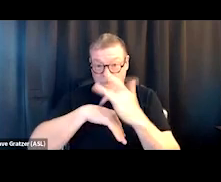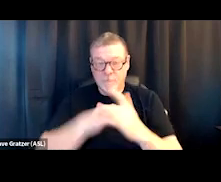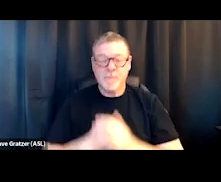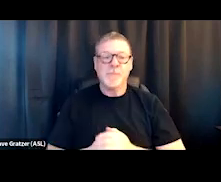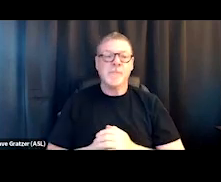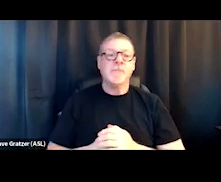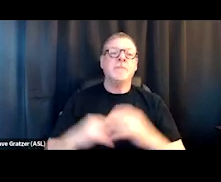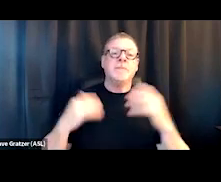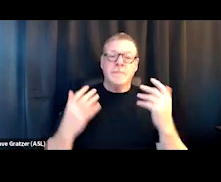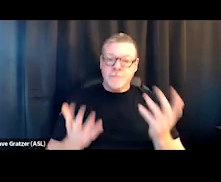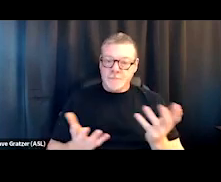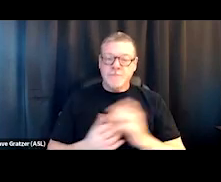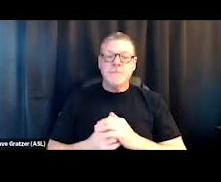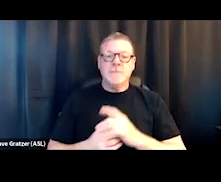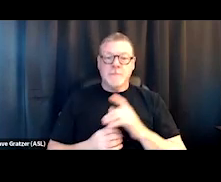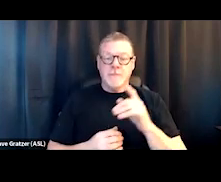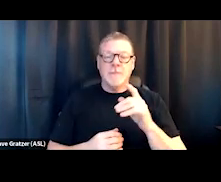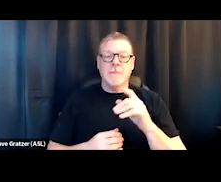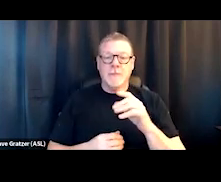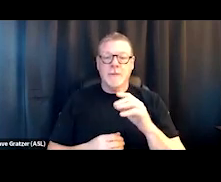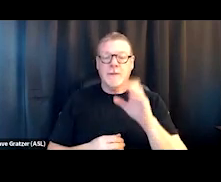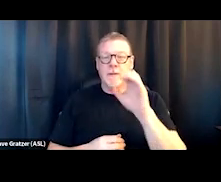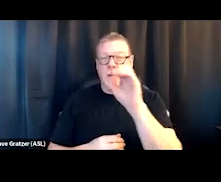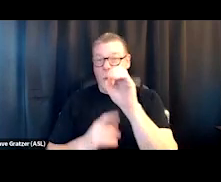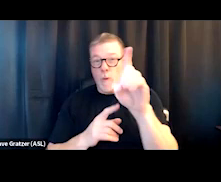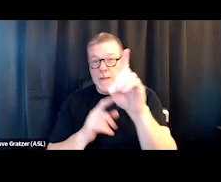it was, we see overdose rates that had spiked.